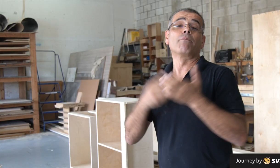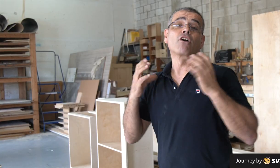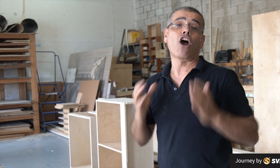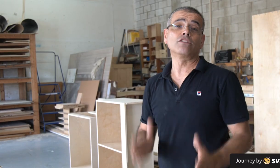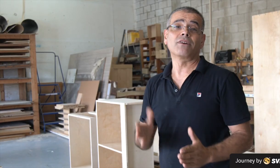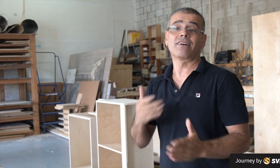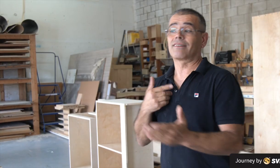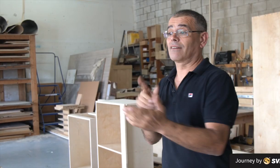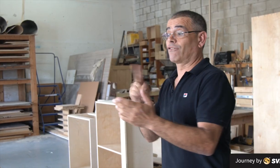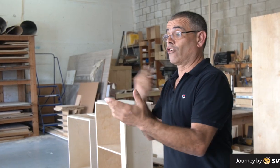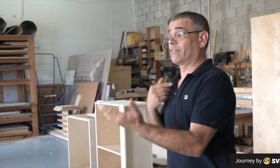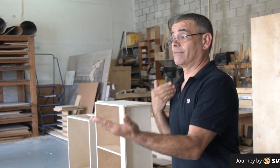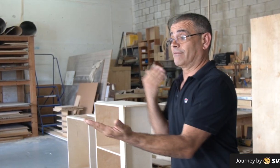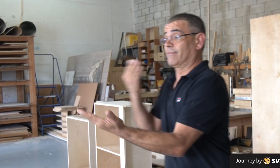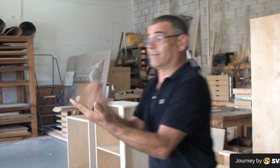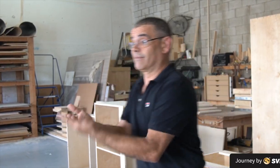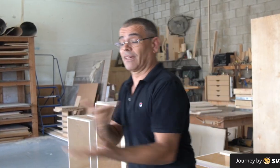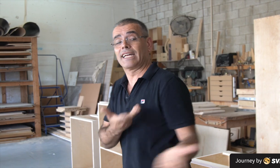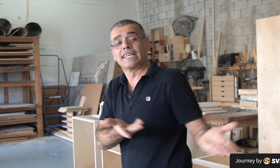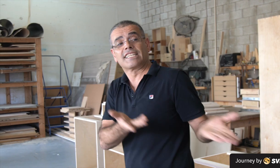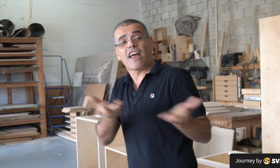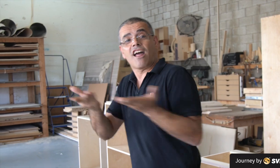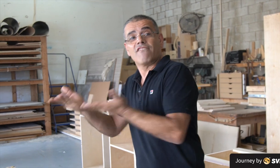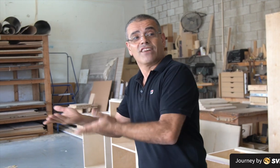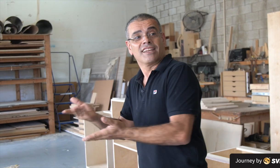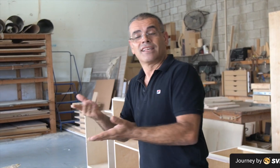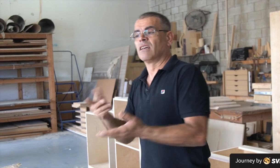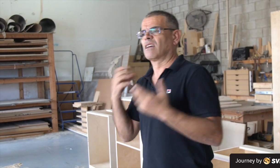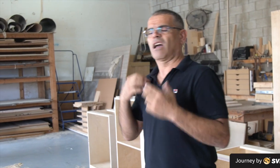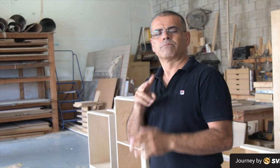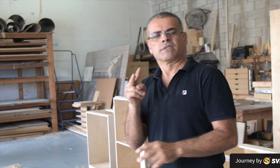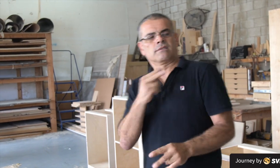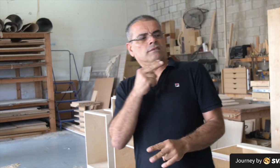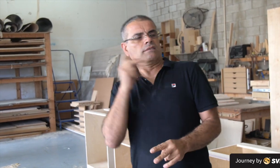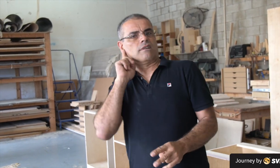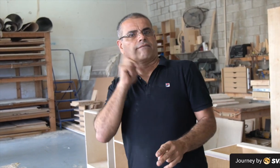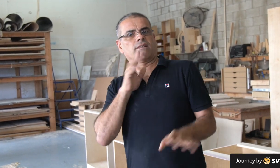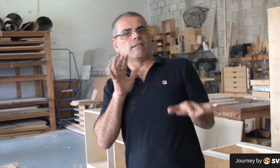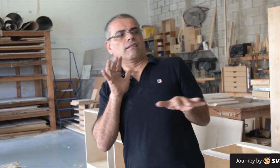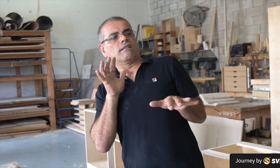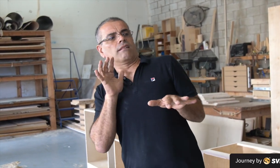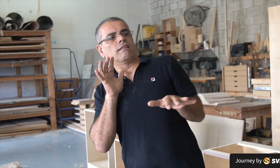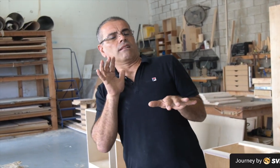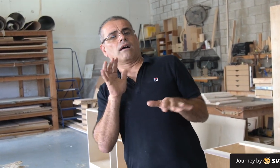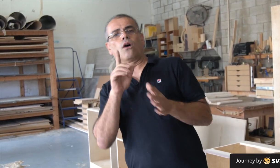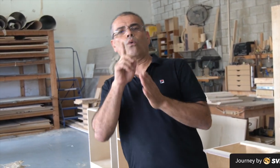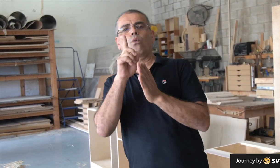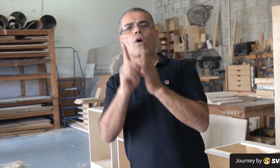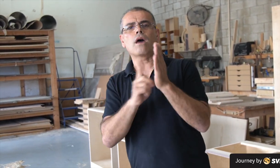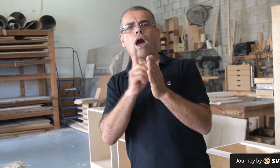Sometimes when we deliver, the customers are surprised to see that I'm deaf.